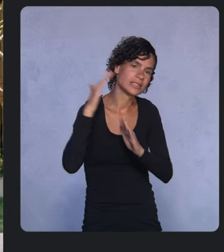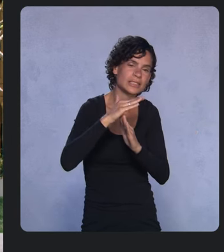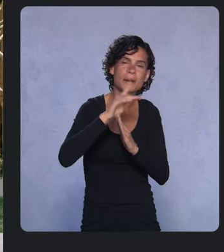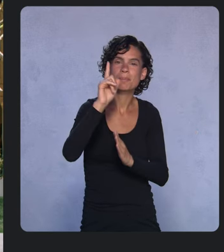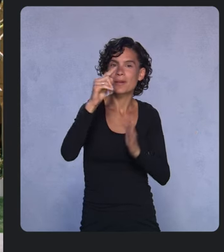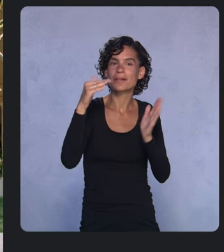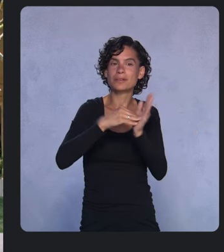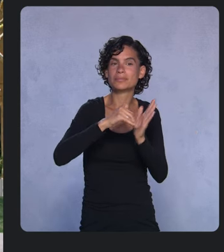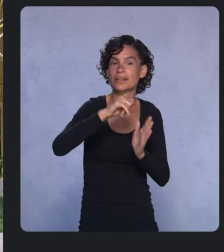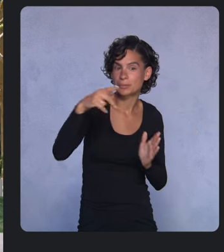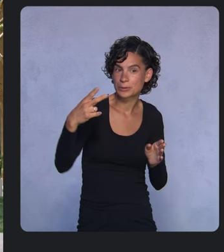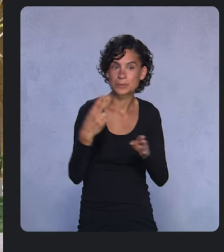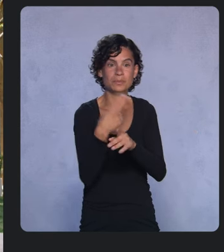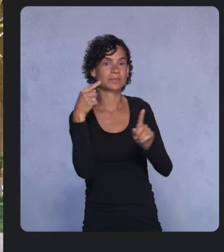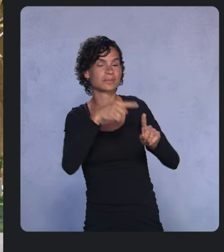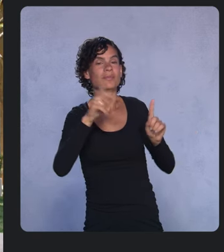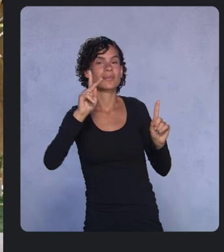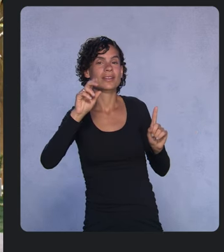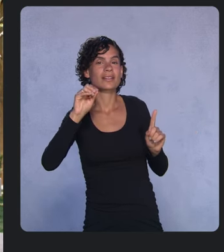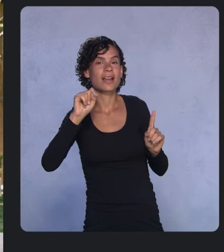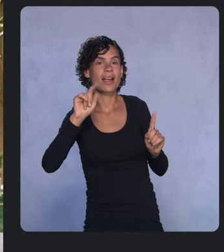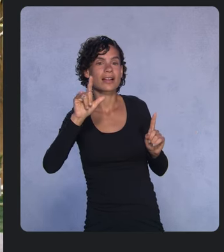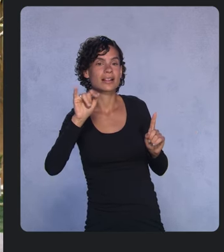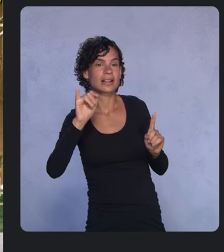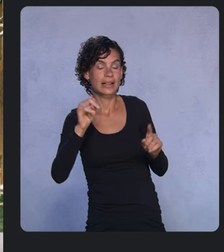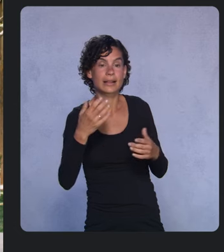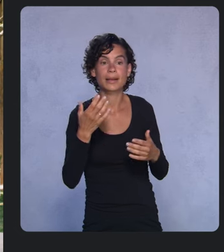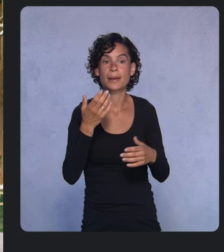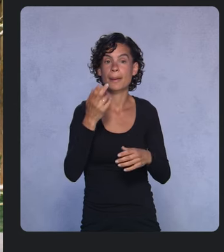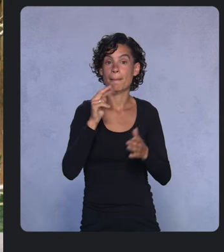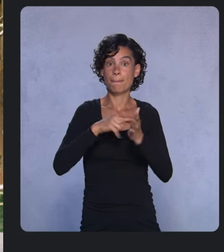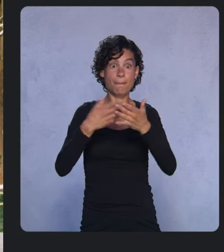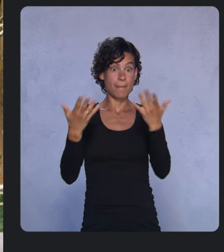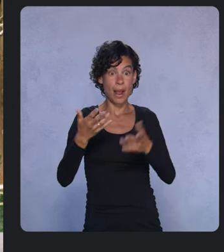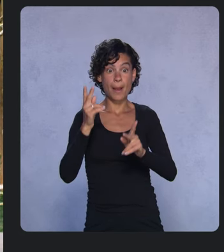meaning it’s a language that’s chosen by apps that see millions of downloads